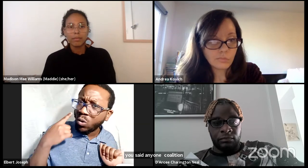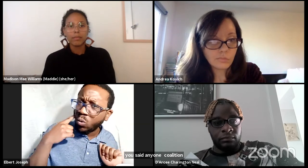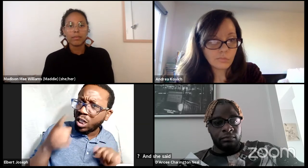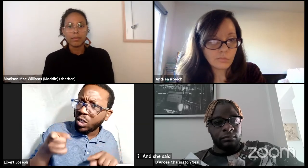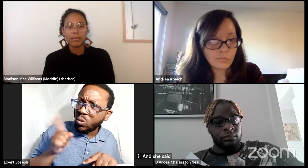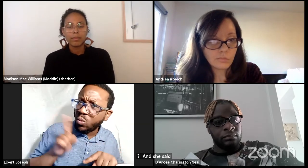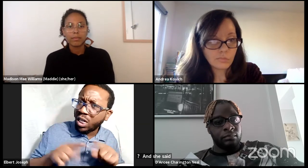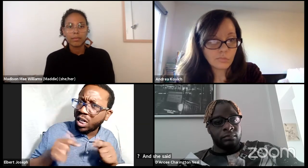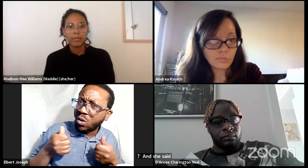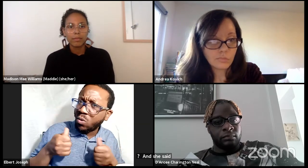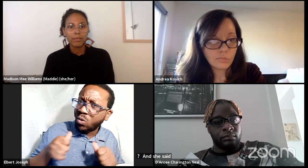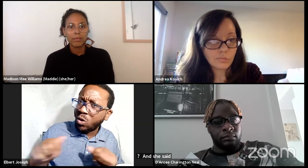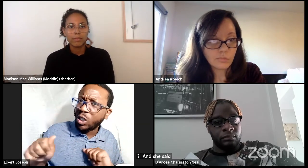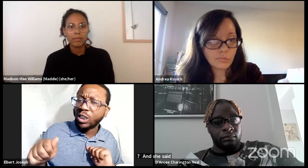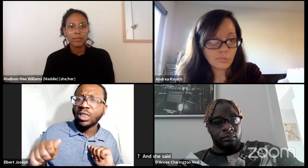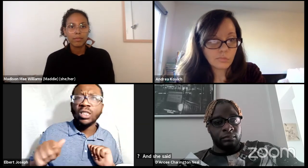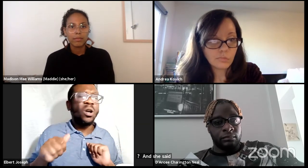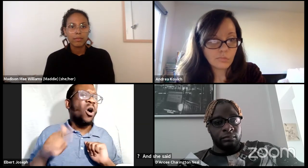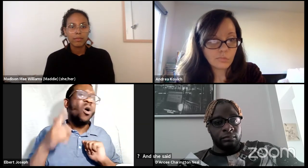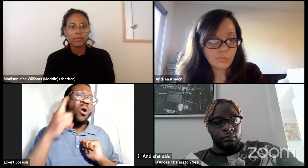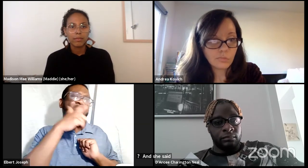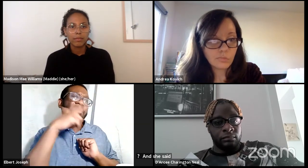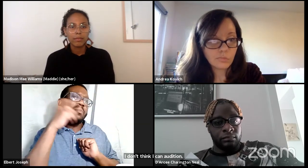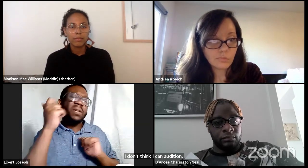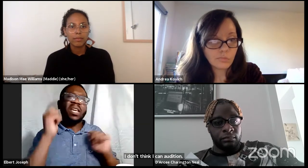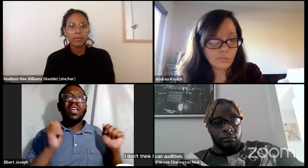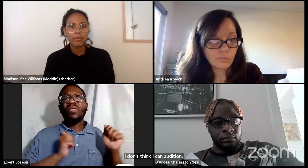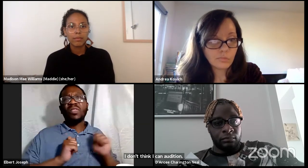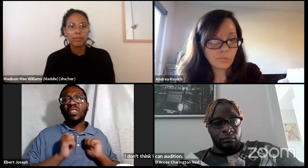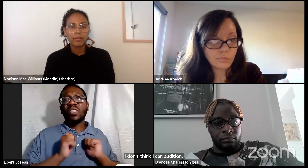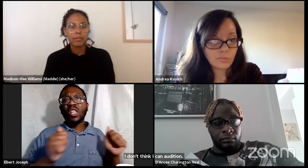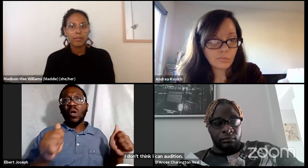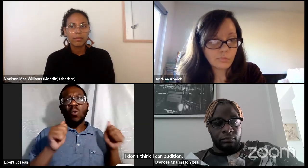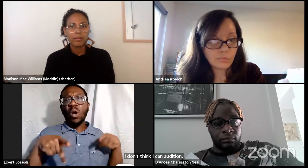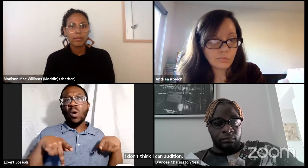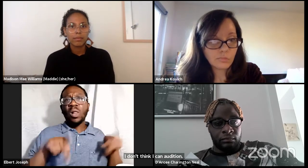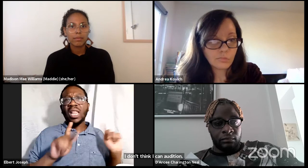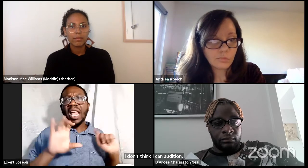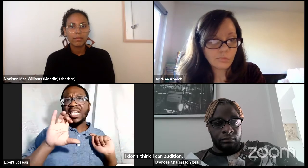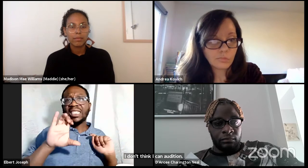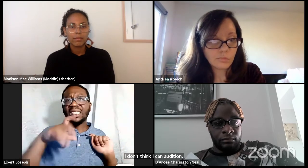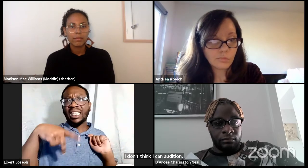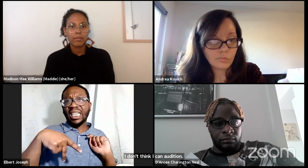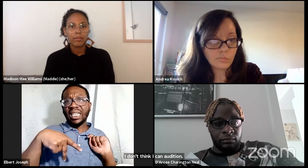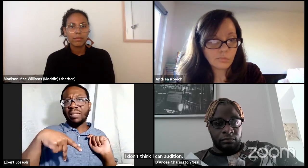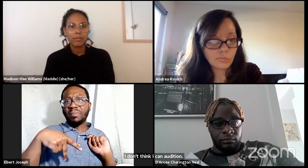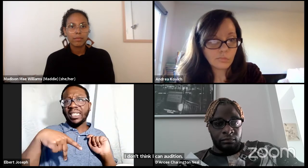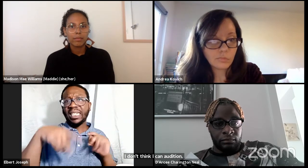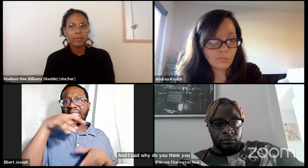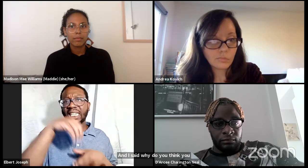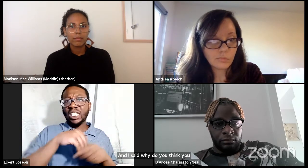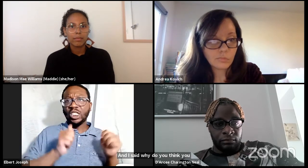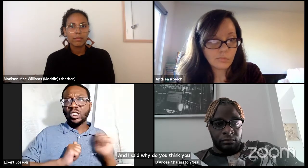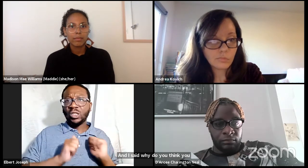And I said, "Why do you think you can not audition?" And she said, "Because the theater won't let